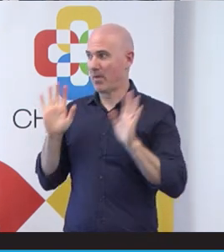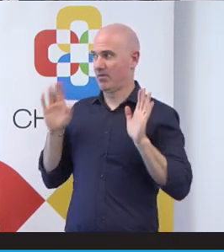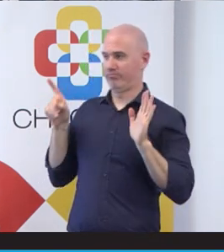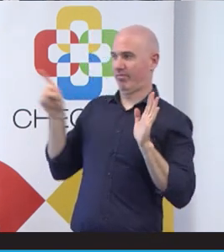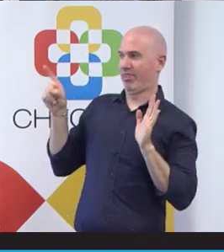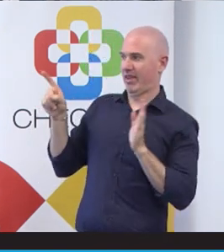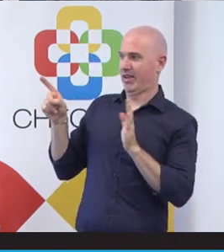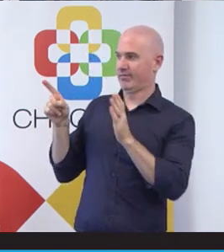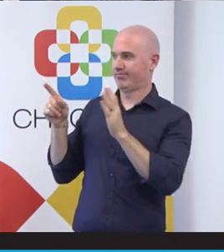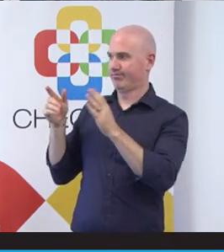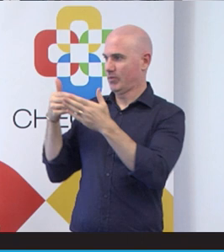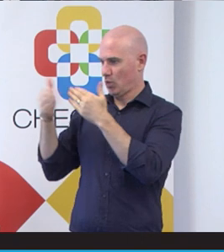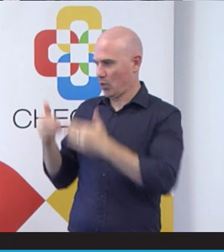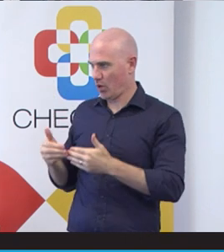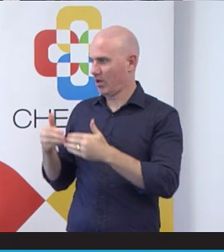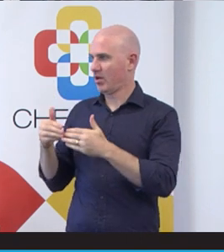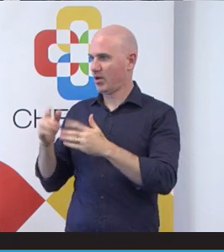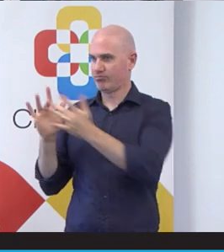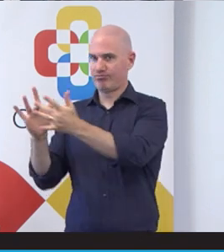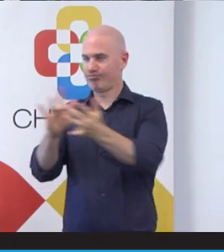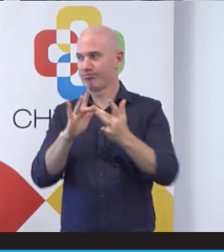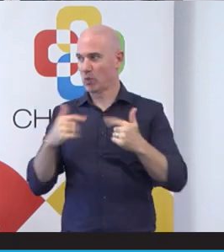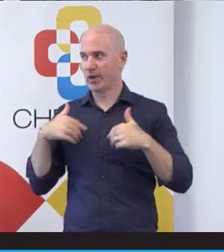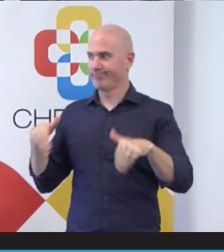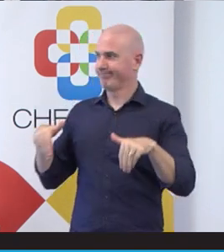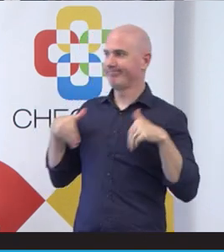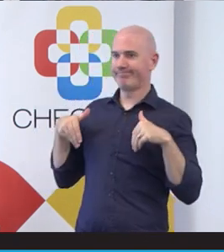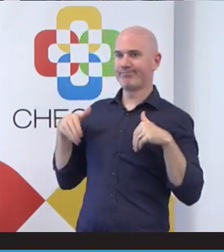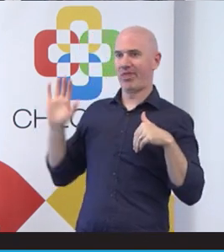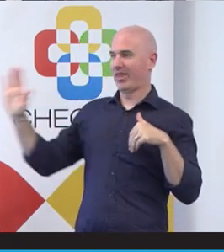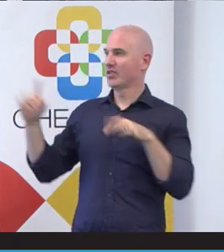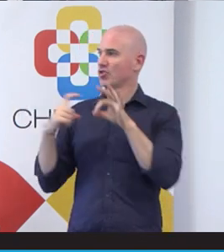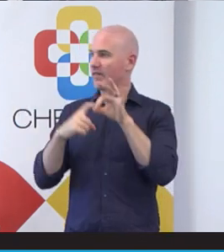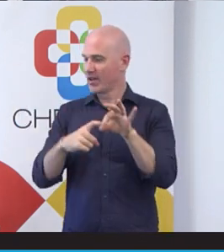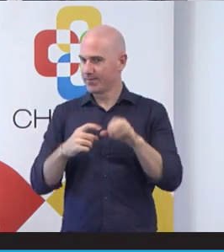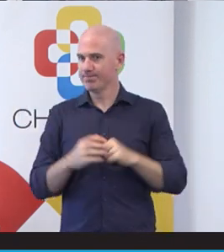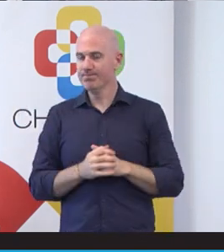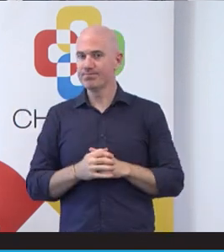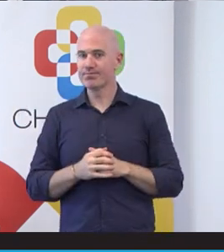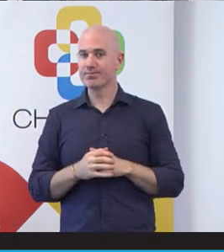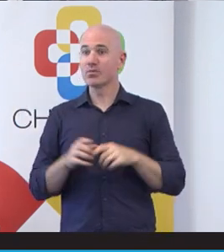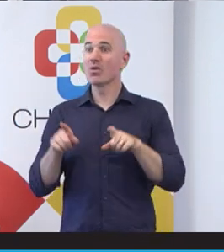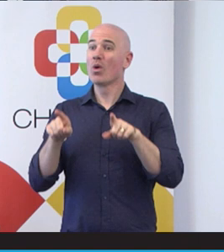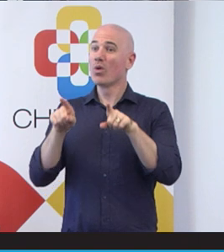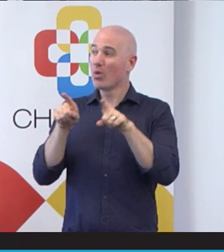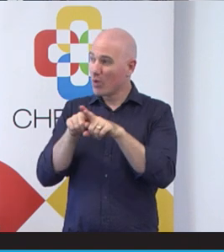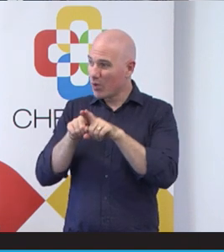who responds it and those sorts of things. So we didn't have too much to do with that. And then on top of that, they did one on one interviews with people and we